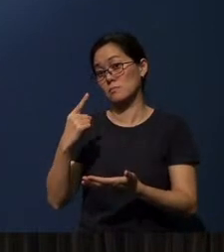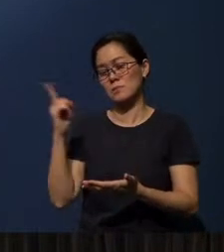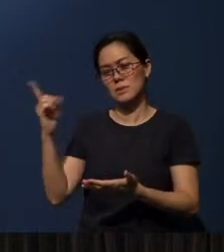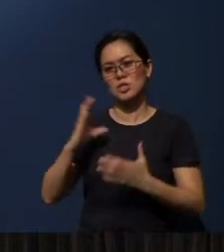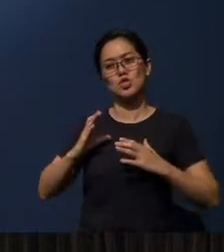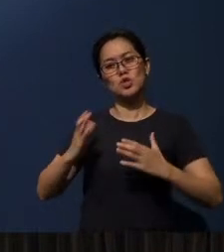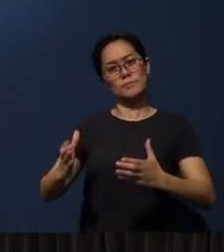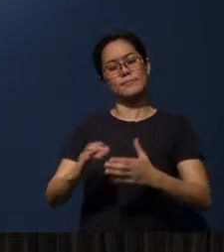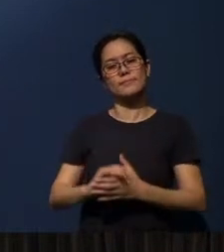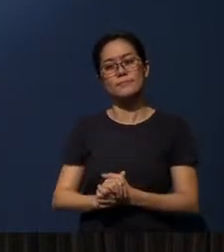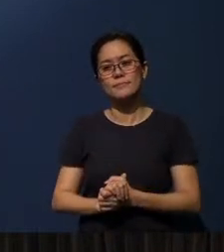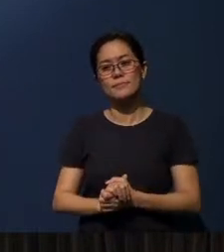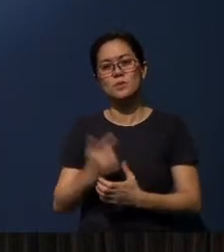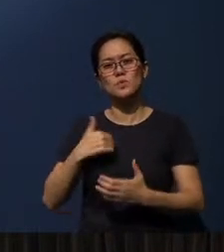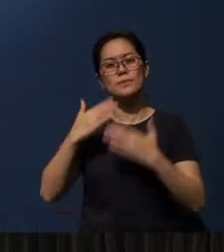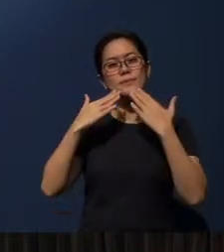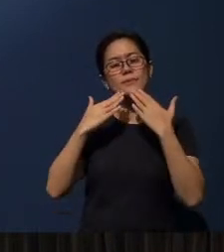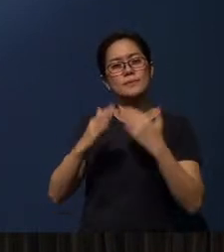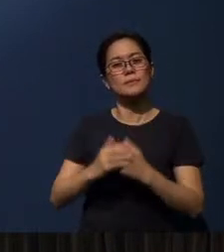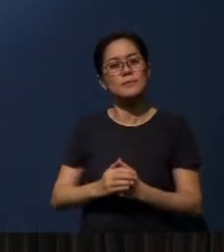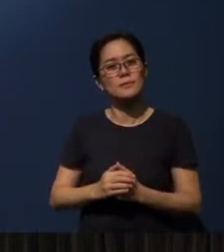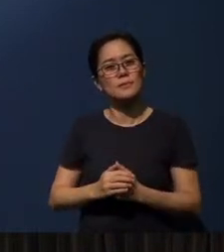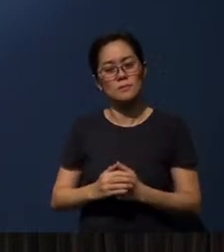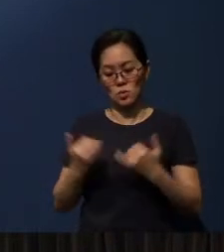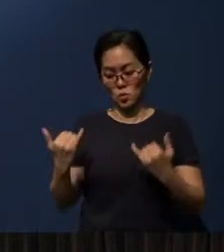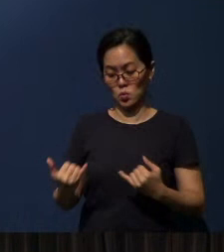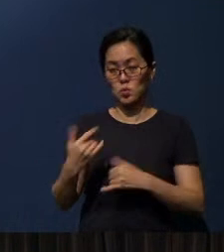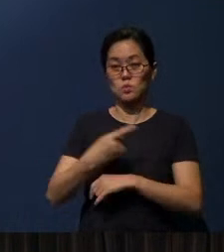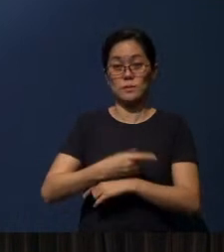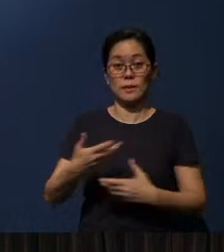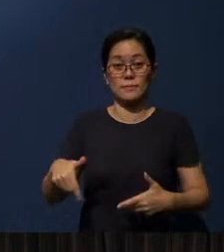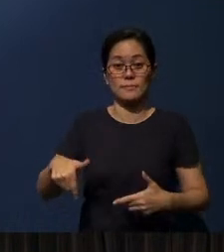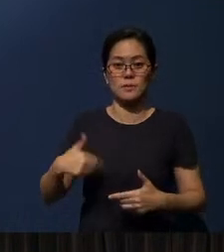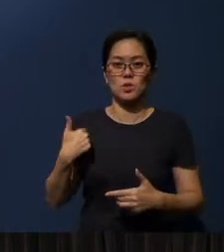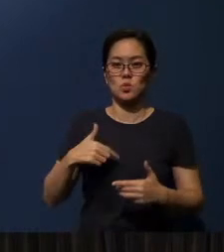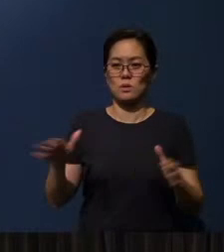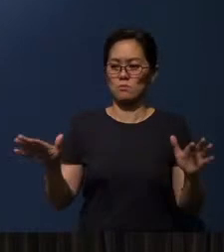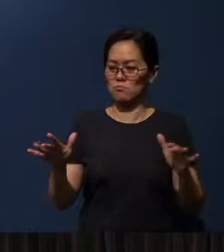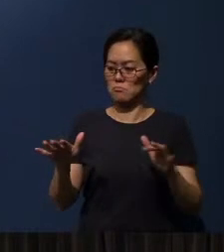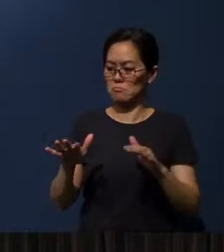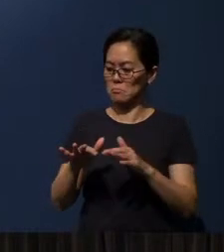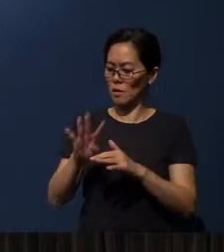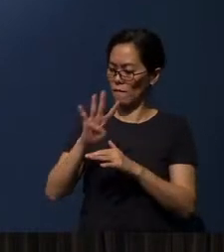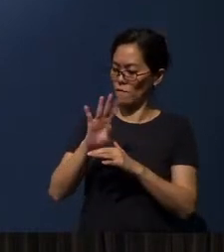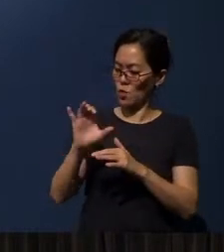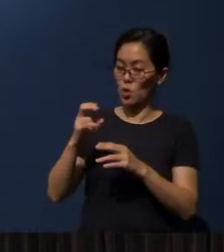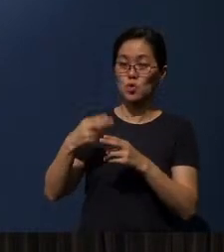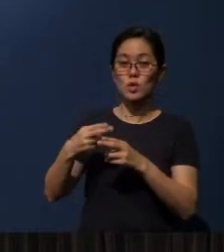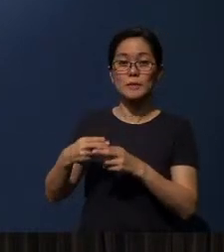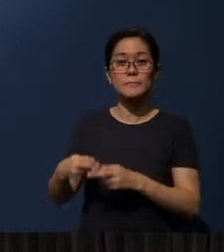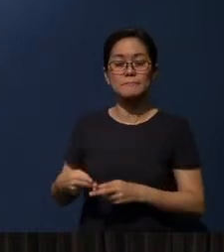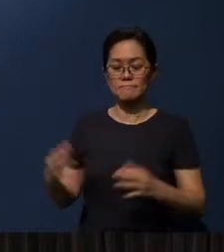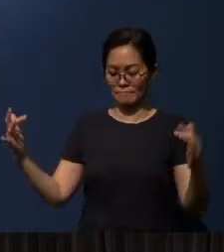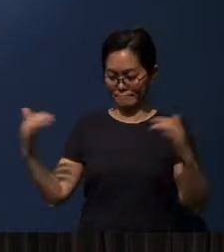We were thankful that to date, we have close to 400 names that have come in.